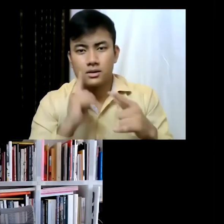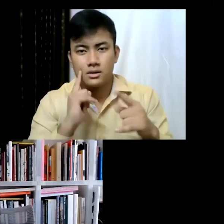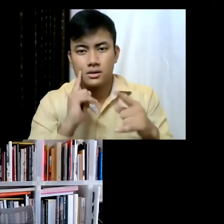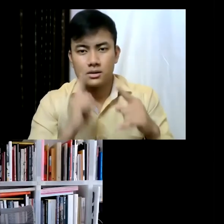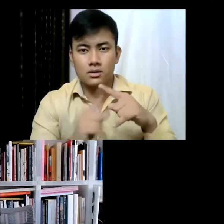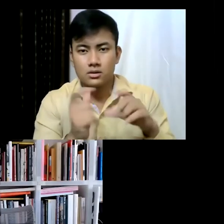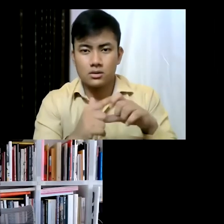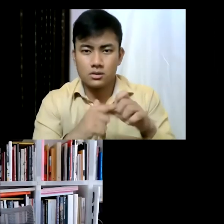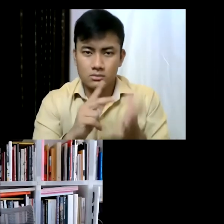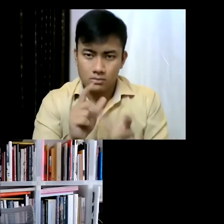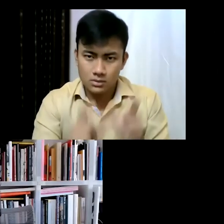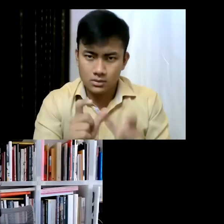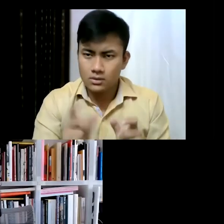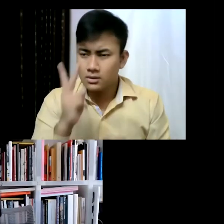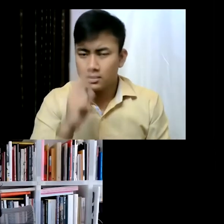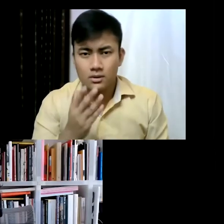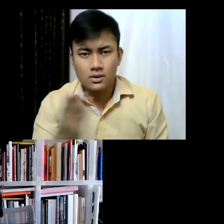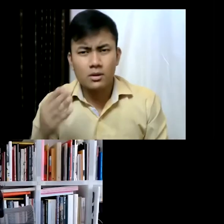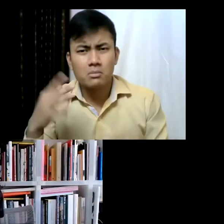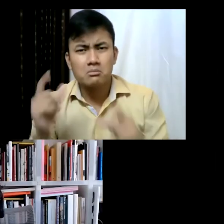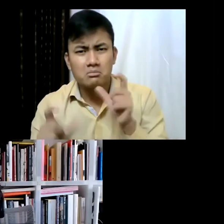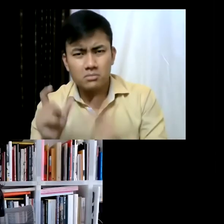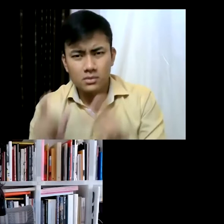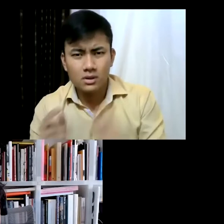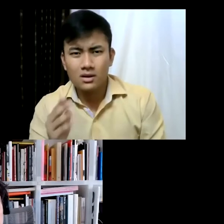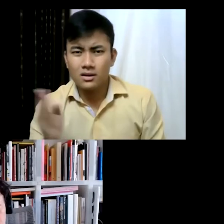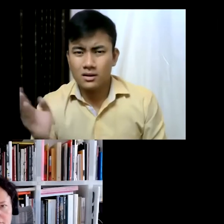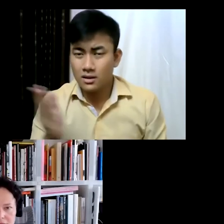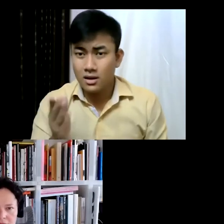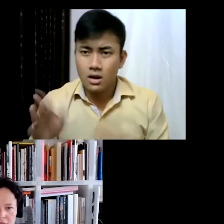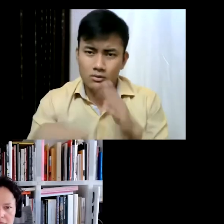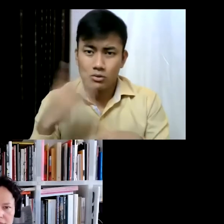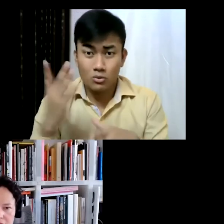So how do we negotiate the way forward so that we do justice to the role of the institution... that